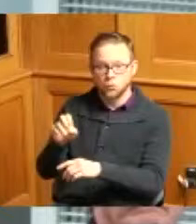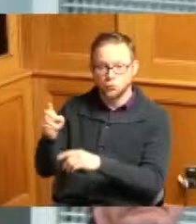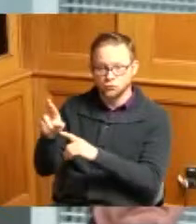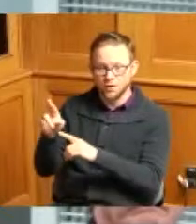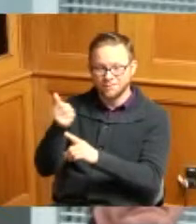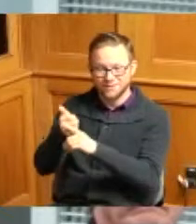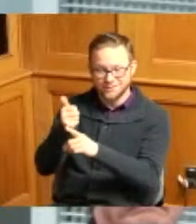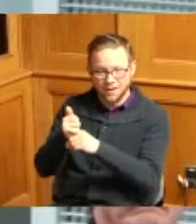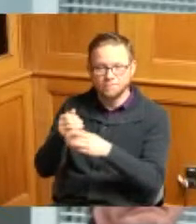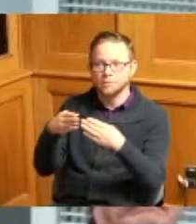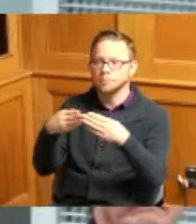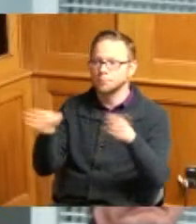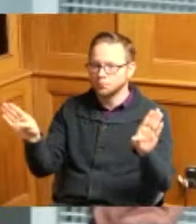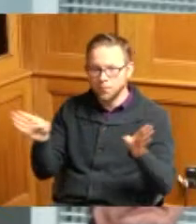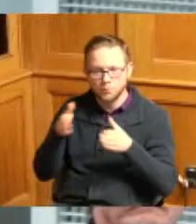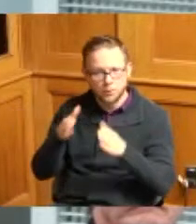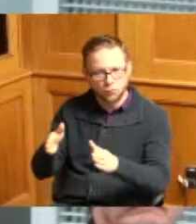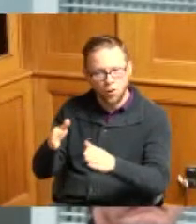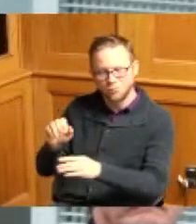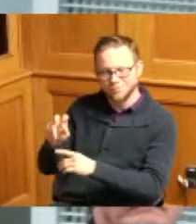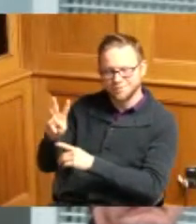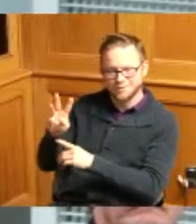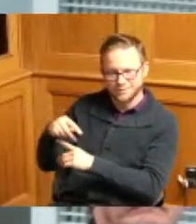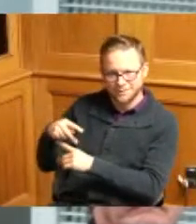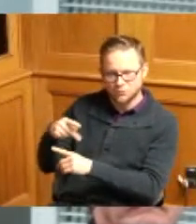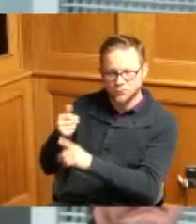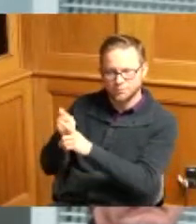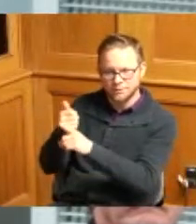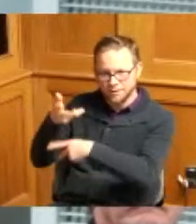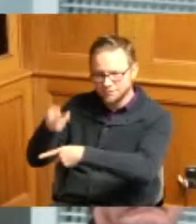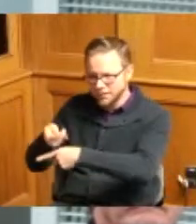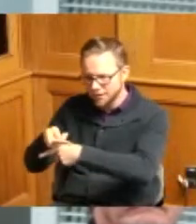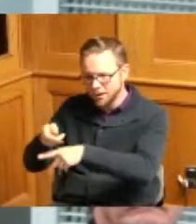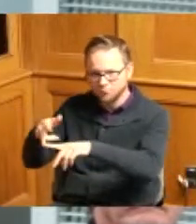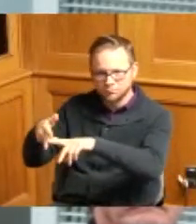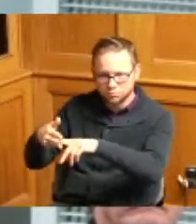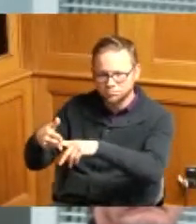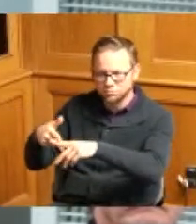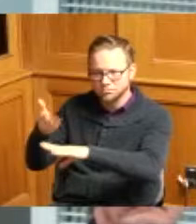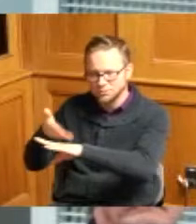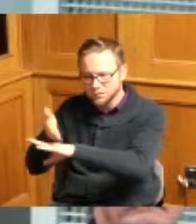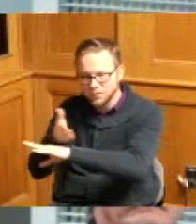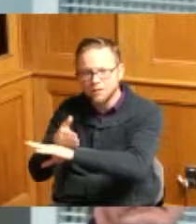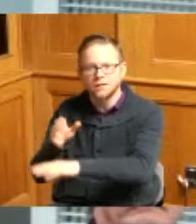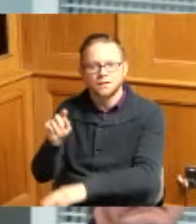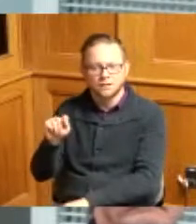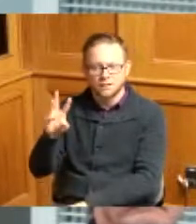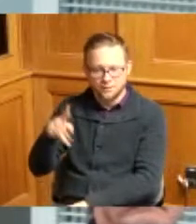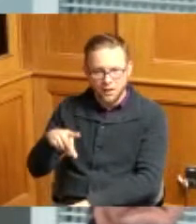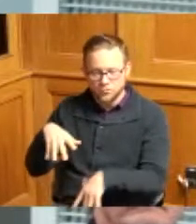by Symmes Township in the early 1990s Symmes Township took control of property noted on